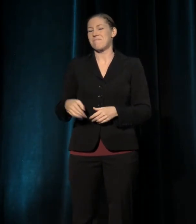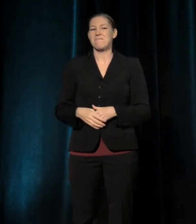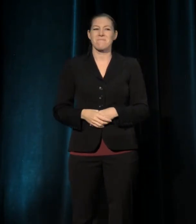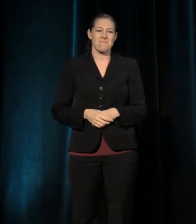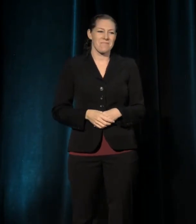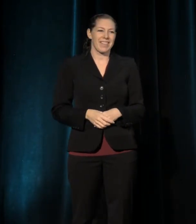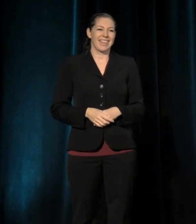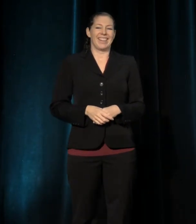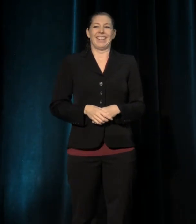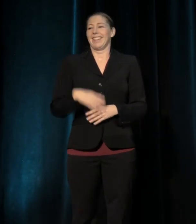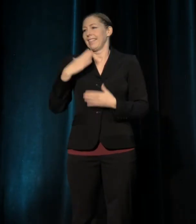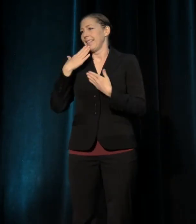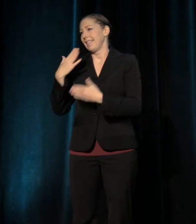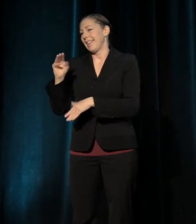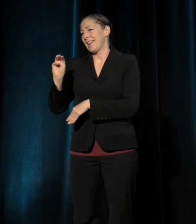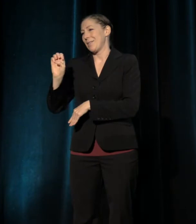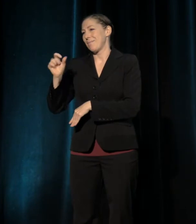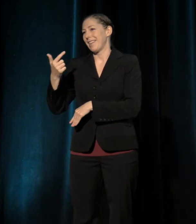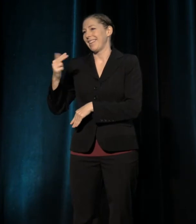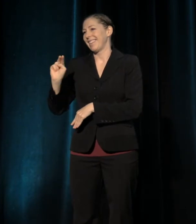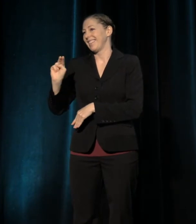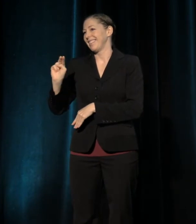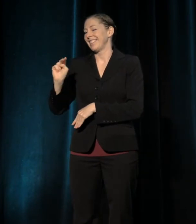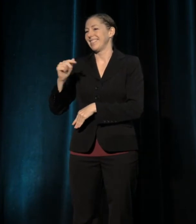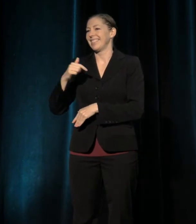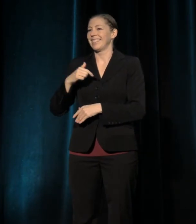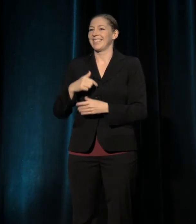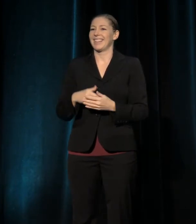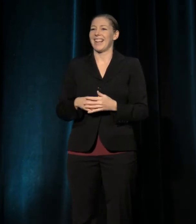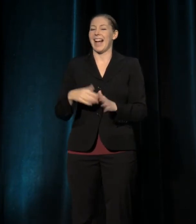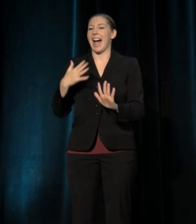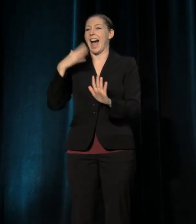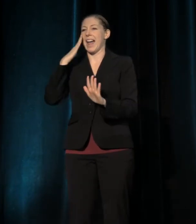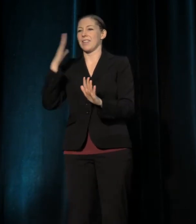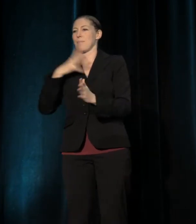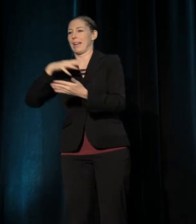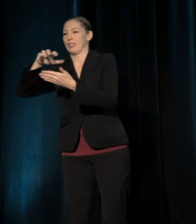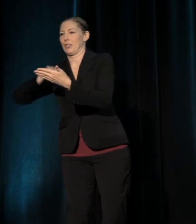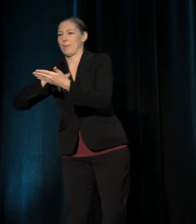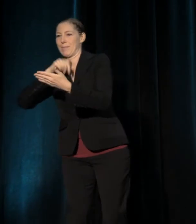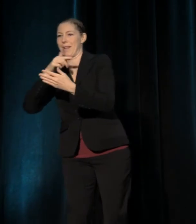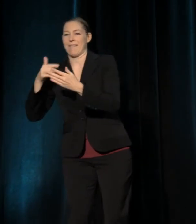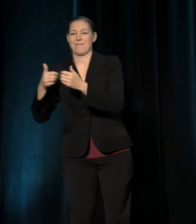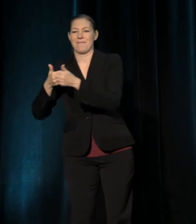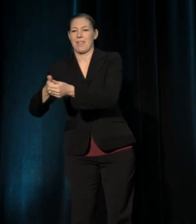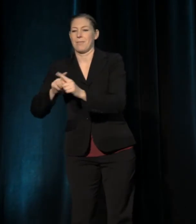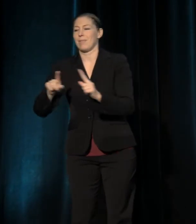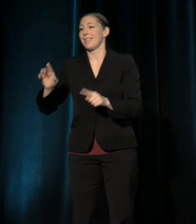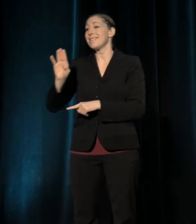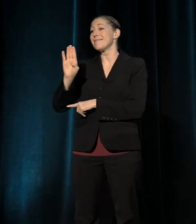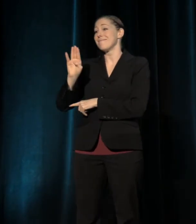Thank you, Meghan. I just need to say something, it's off script but-- So Meghan used to sit in our board meetings,